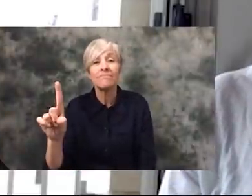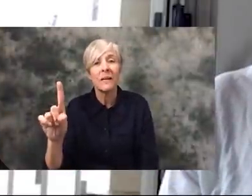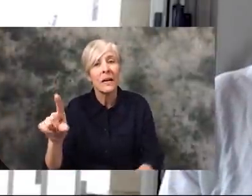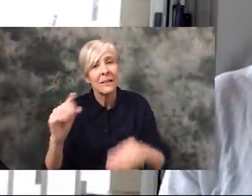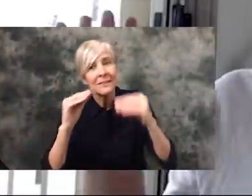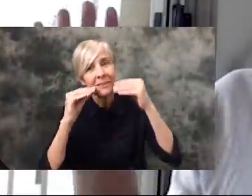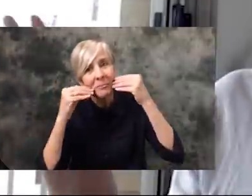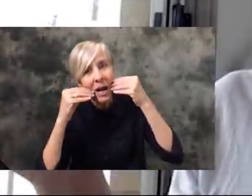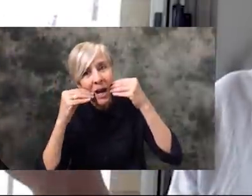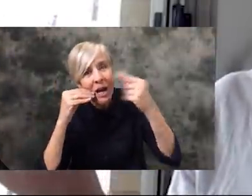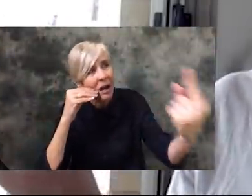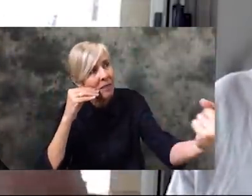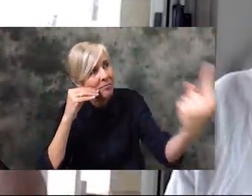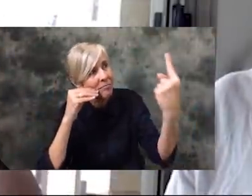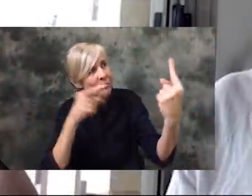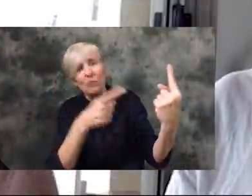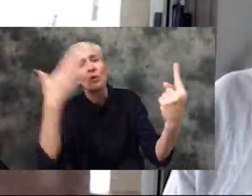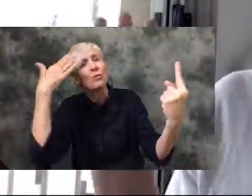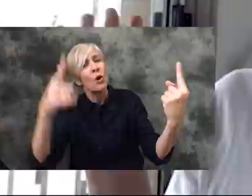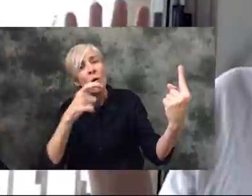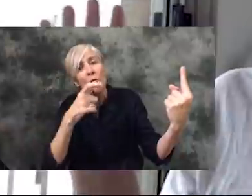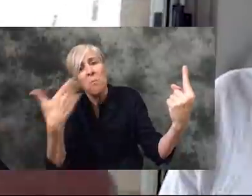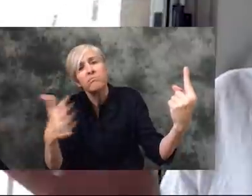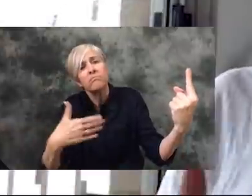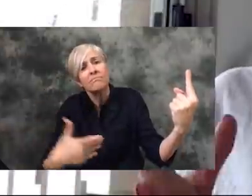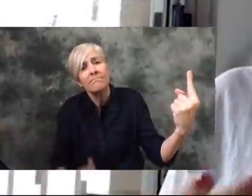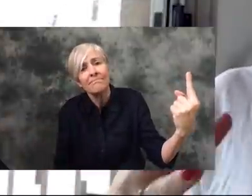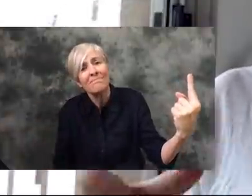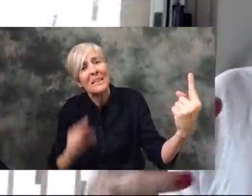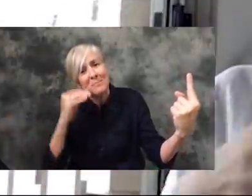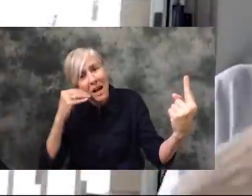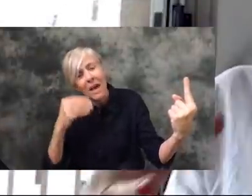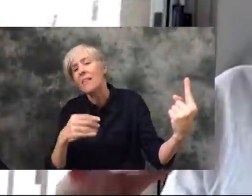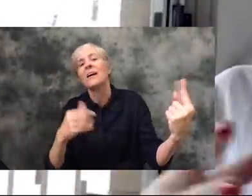like that, just smile at a stranger. Like you don't know what - like everyone at the